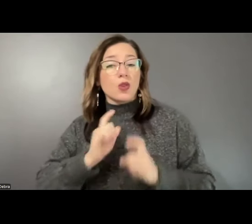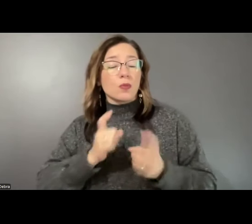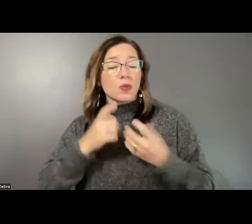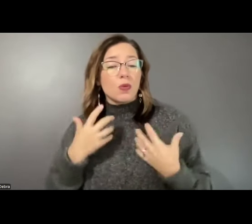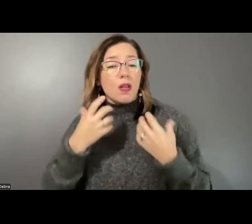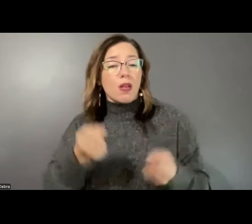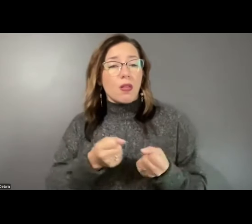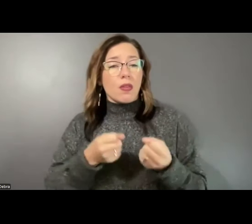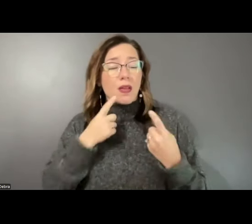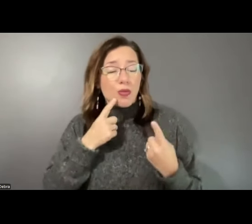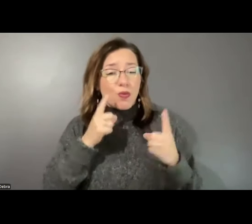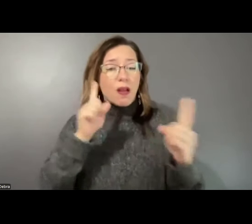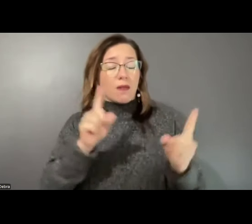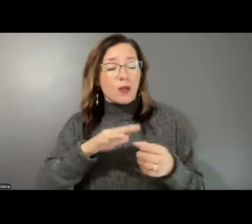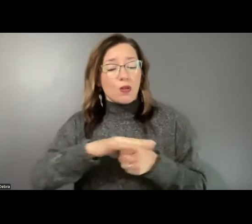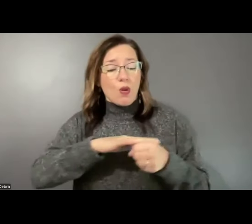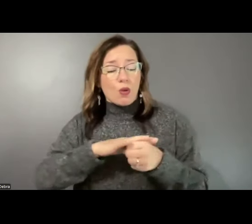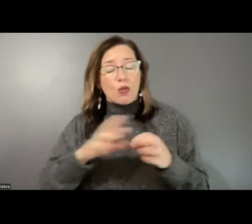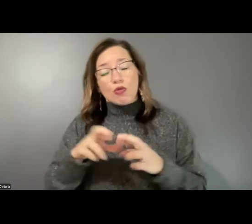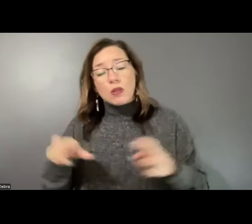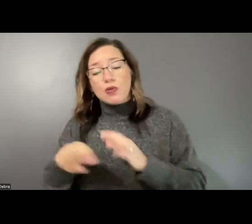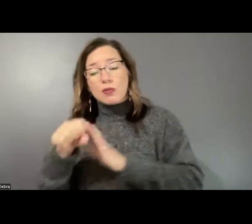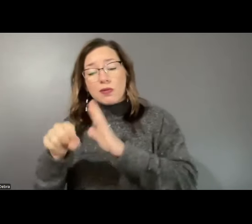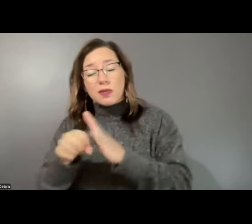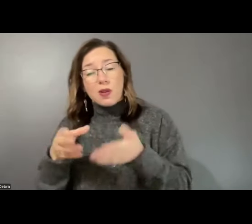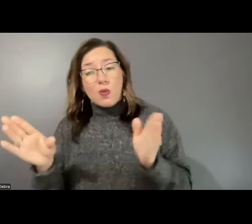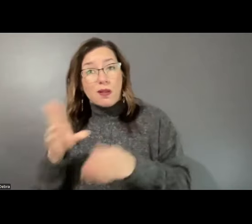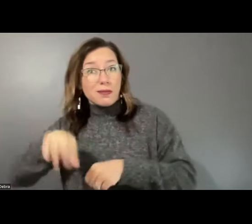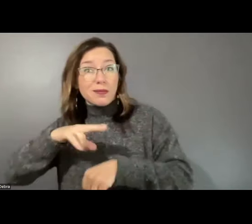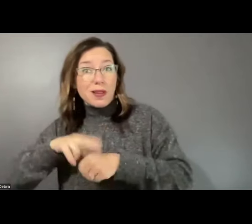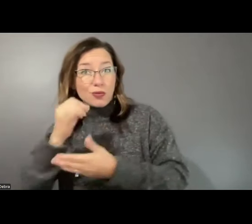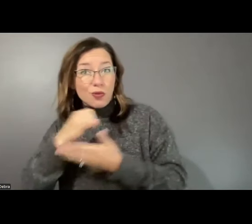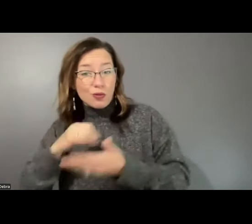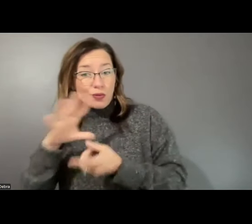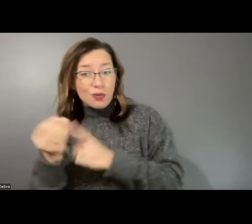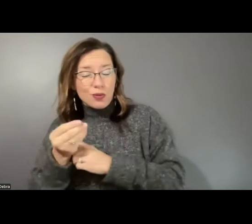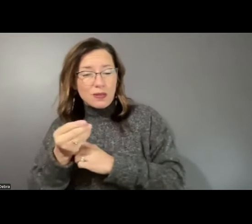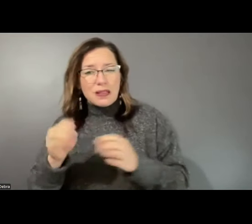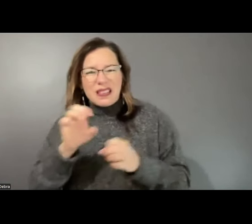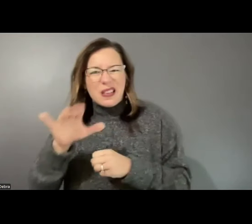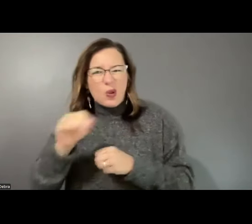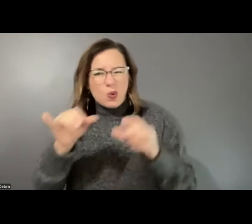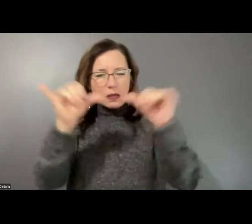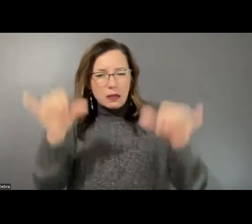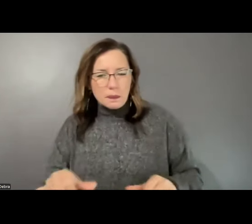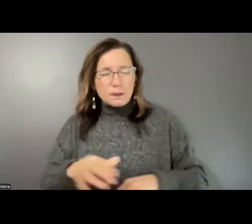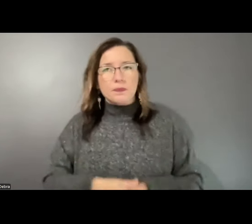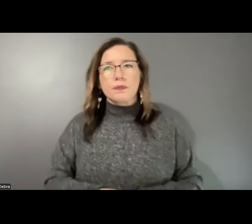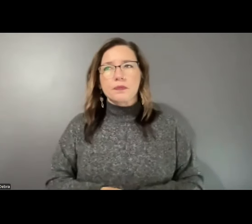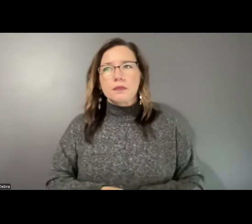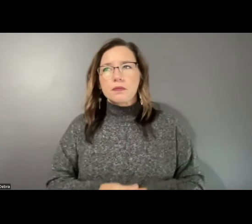thriving local, regional, statewide, and national arts and cultural ecosystem. Elevate artists as